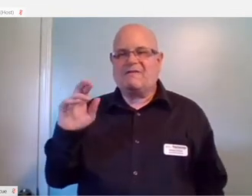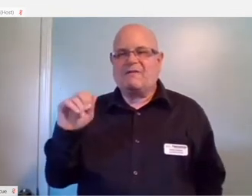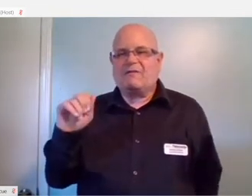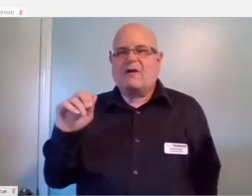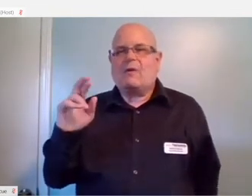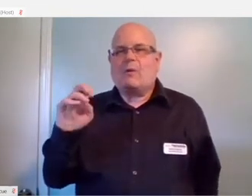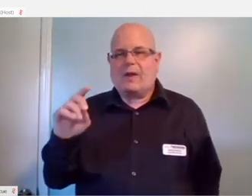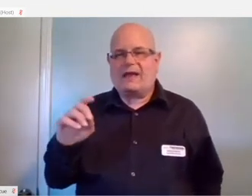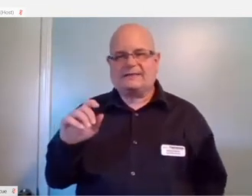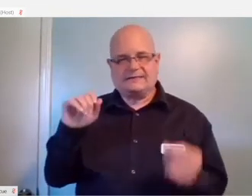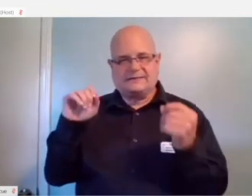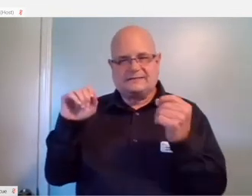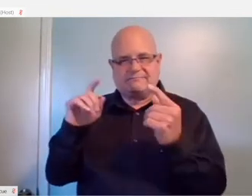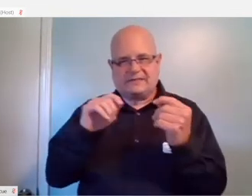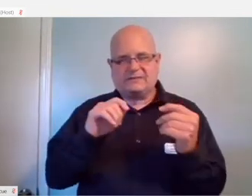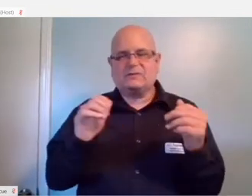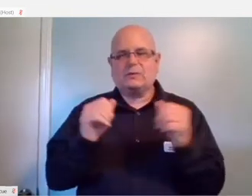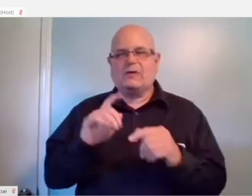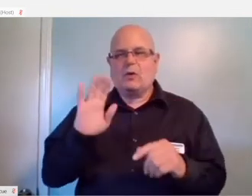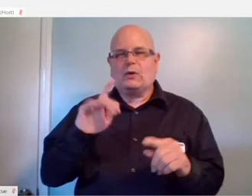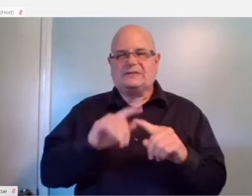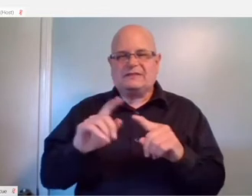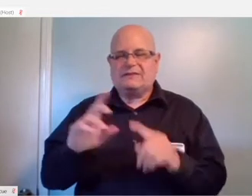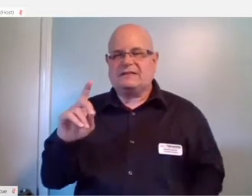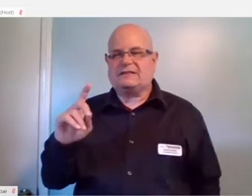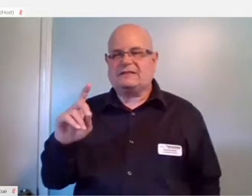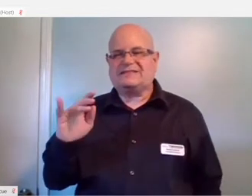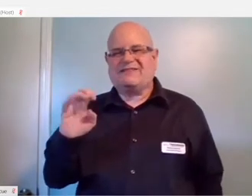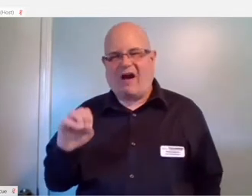It acts like a universal remote.